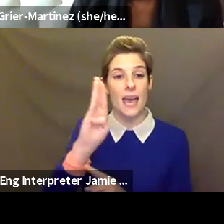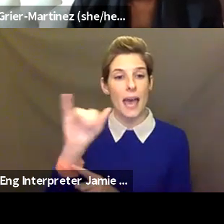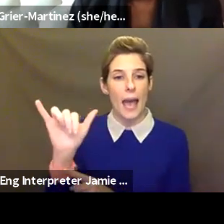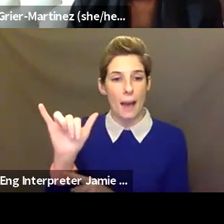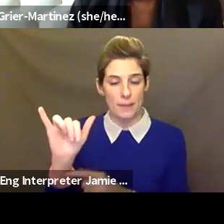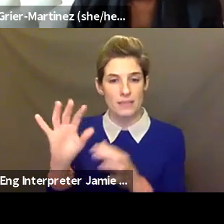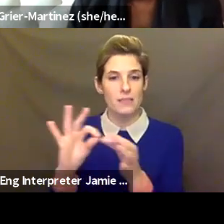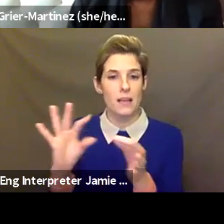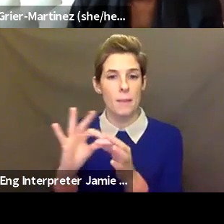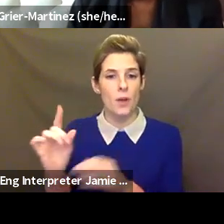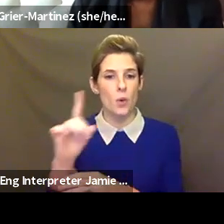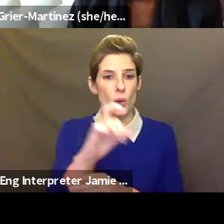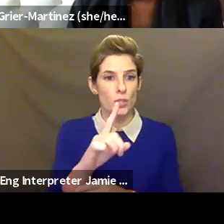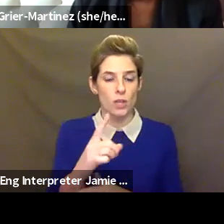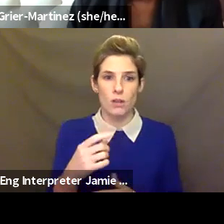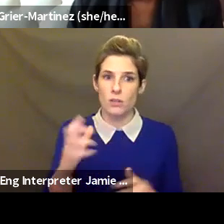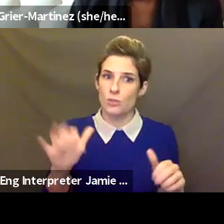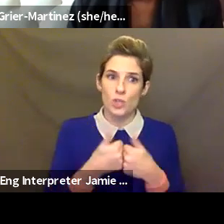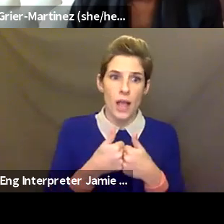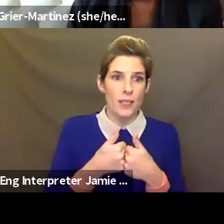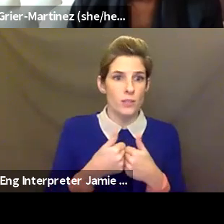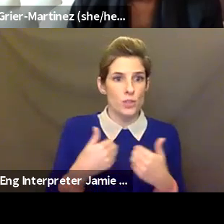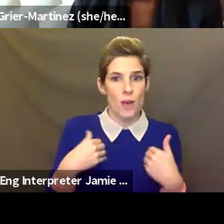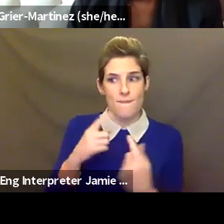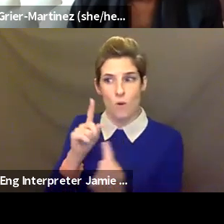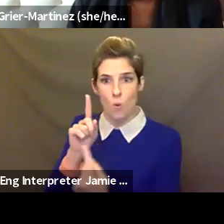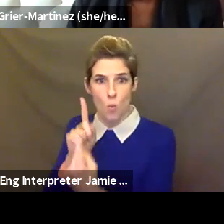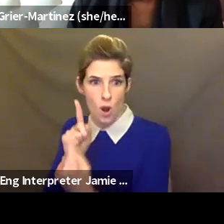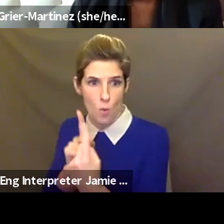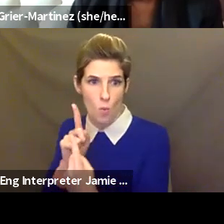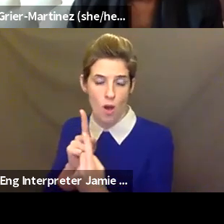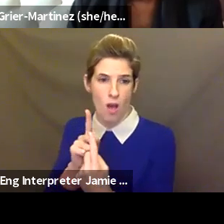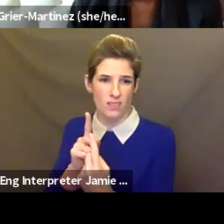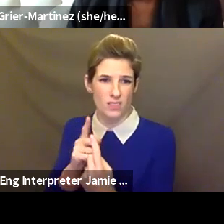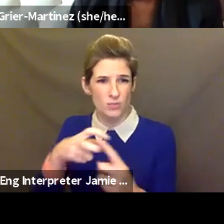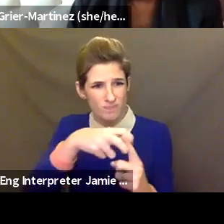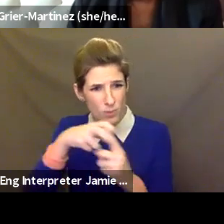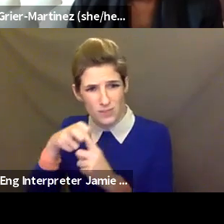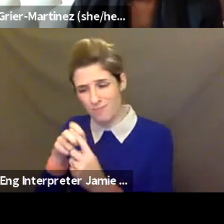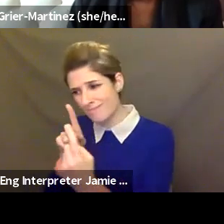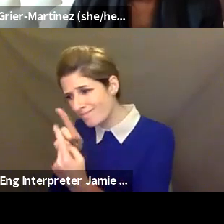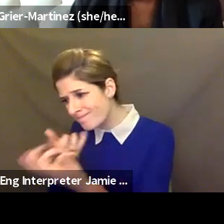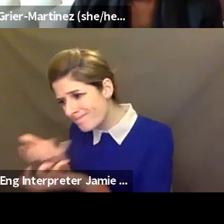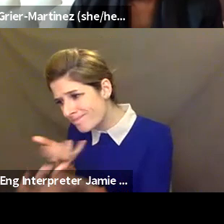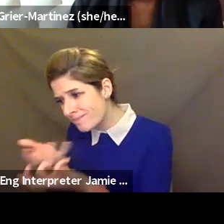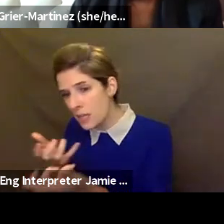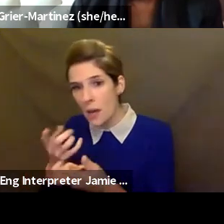full group. "In person, you can use a whisper next to someone or pull someone aside, but outside of a breakup room, a breakout